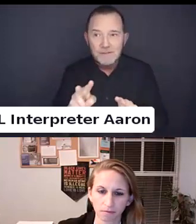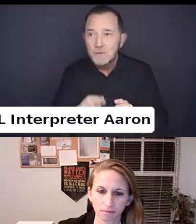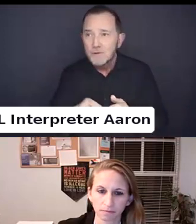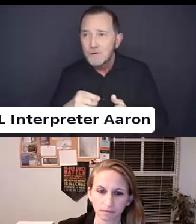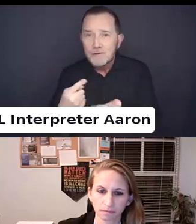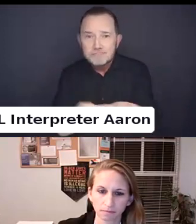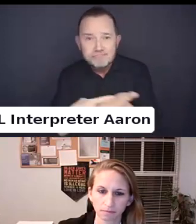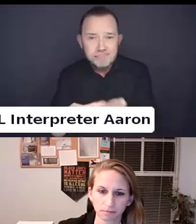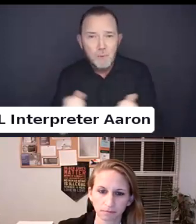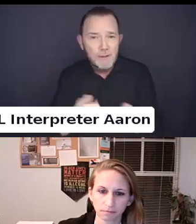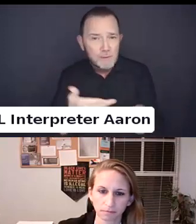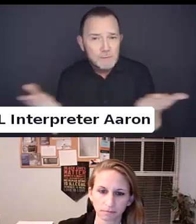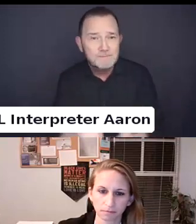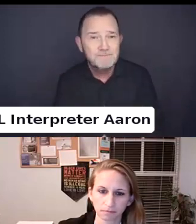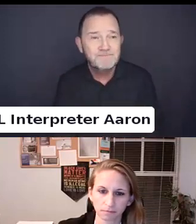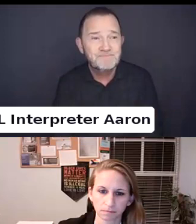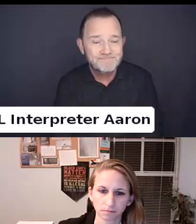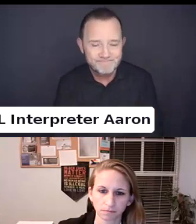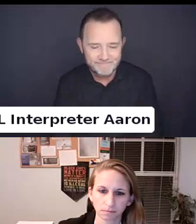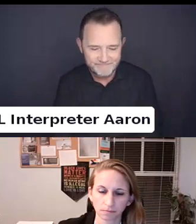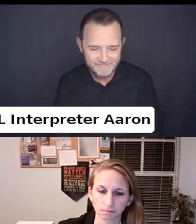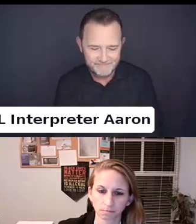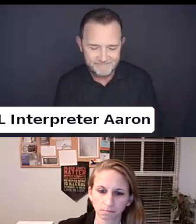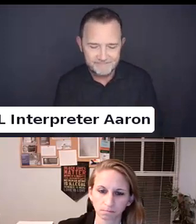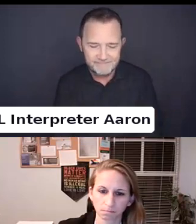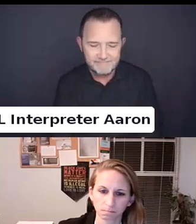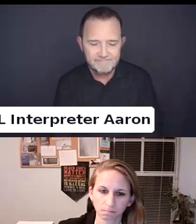with you all as well. Just to start.